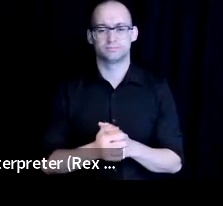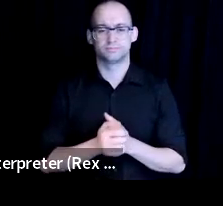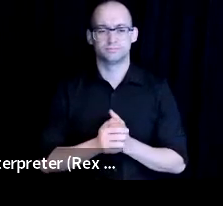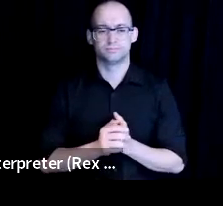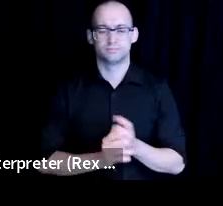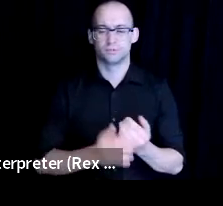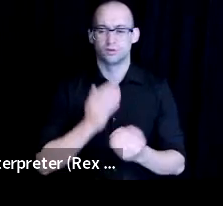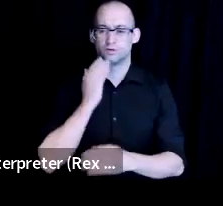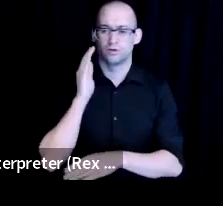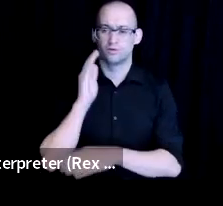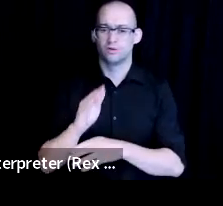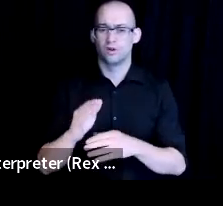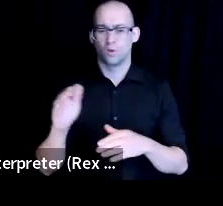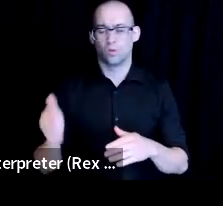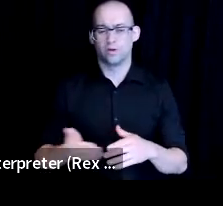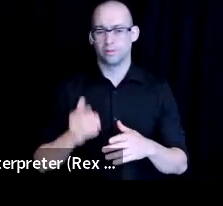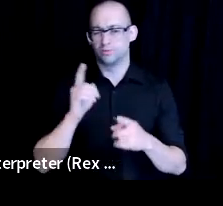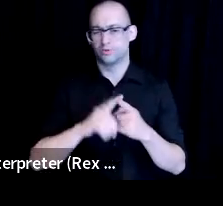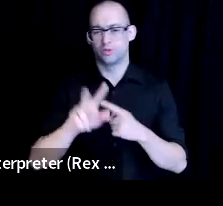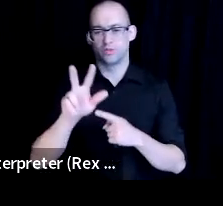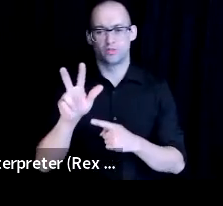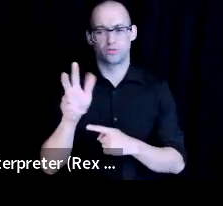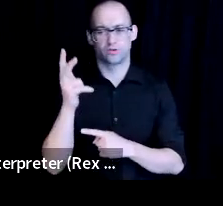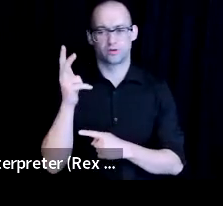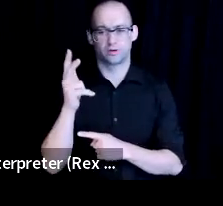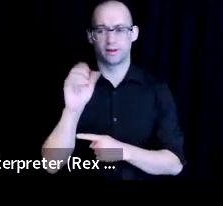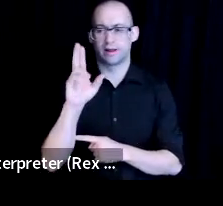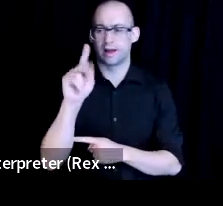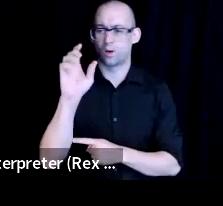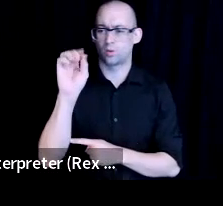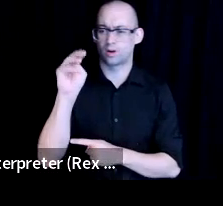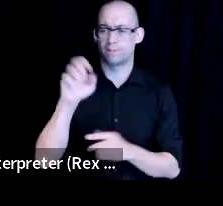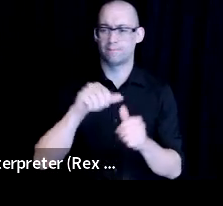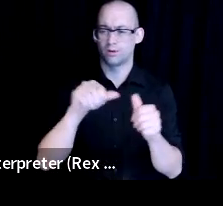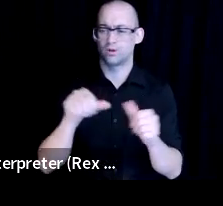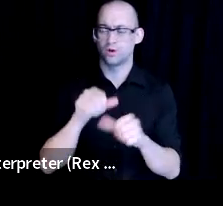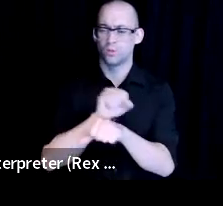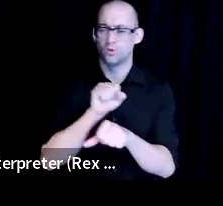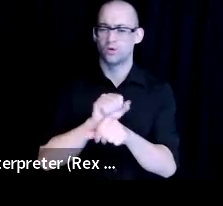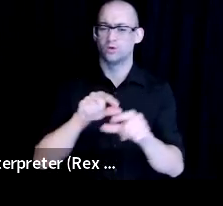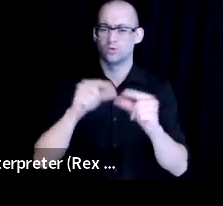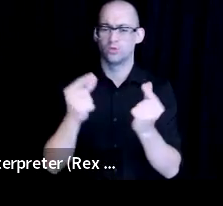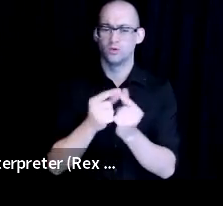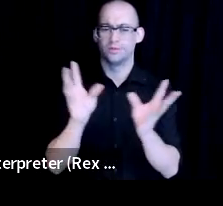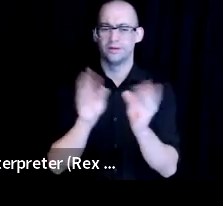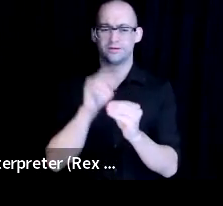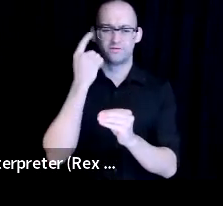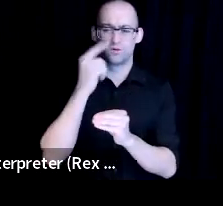Good afternoon and welcome to the third outcome area working group meeting for workforce and economic development.